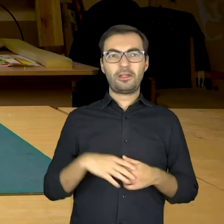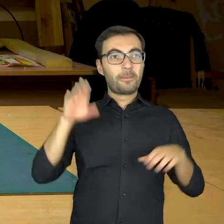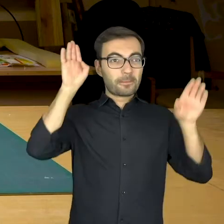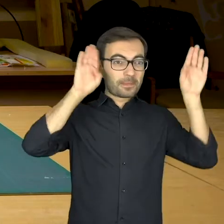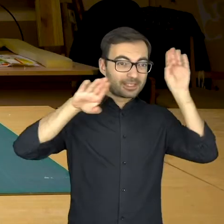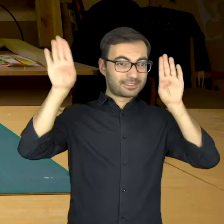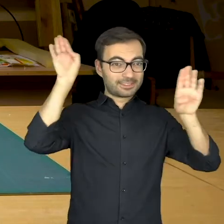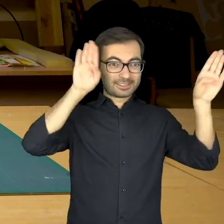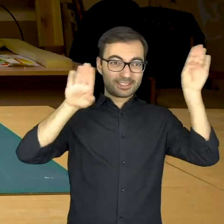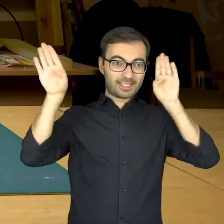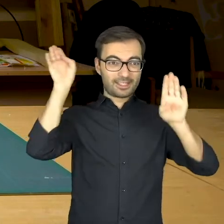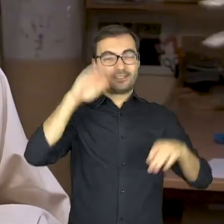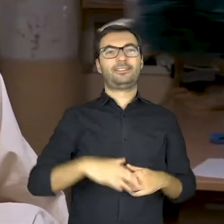The Bear!